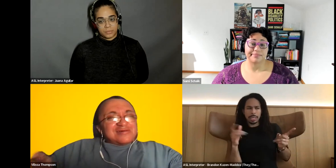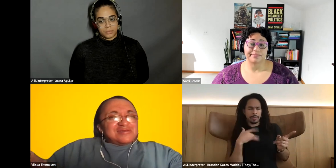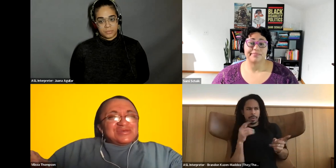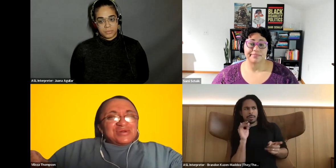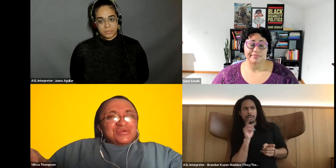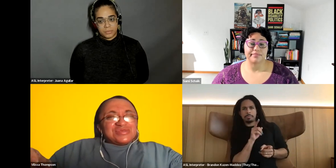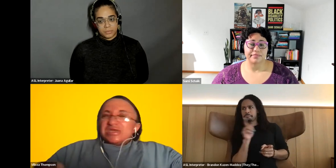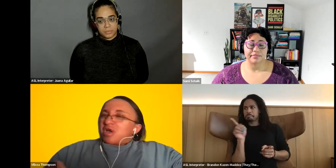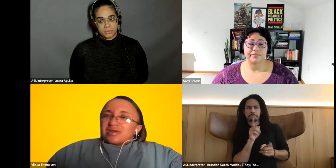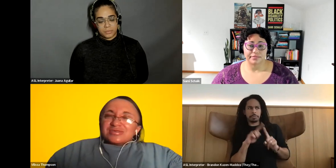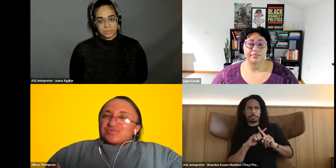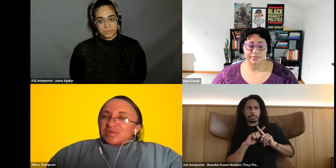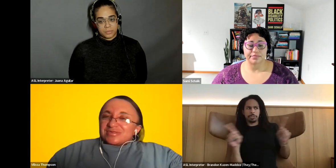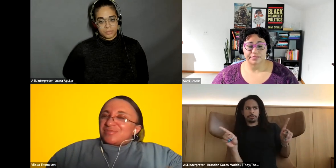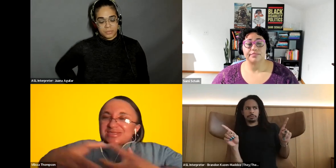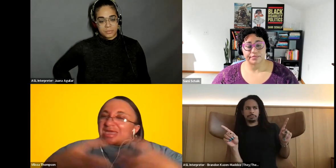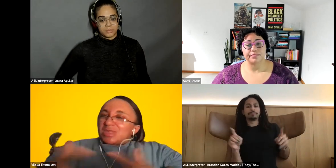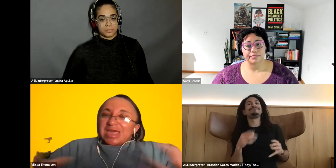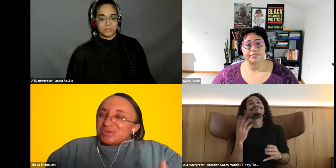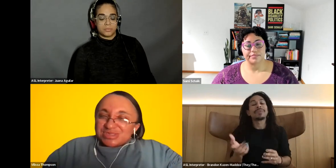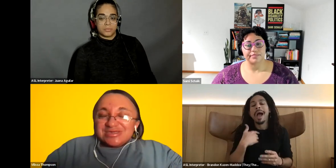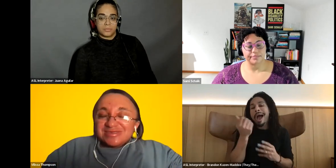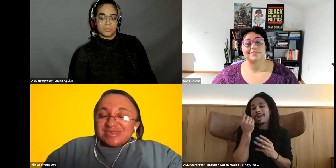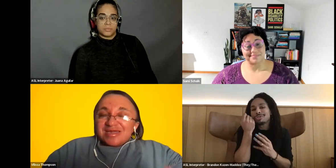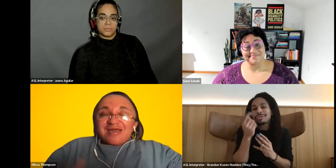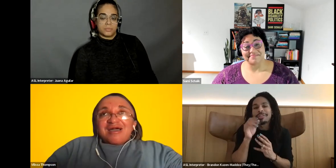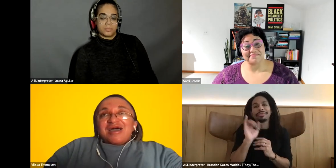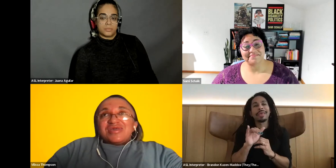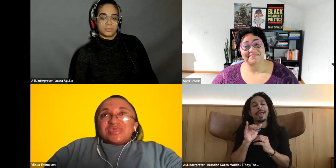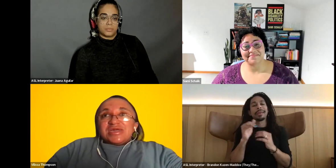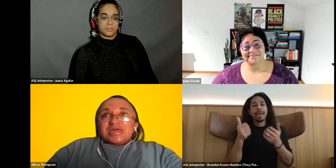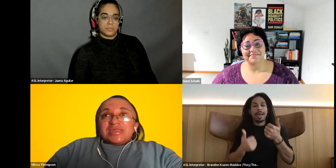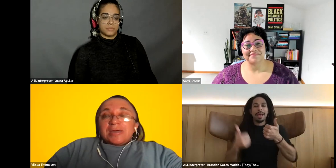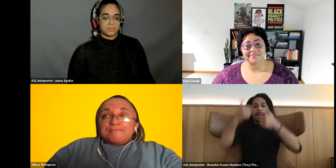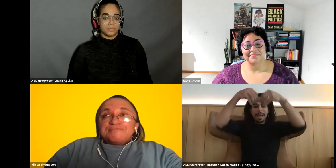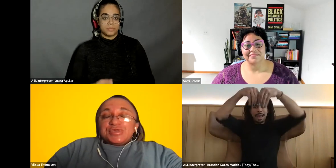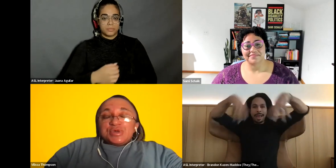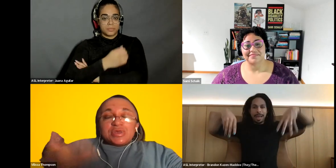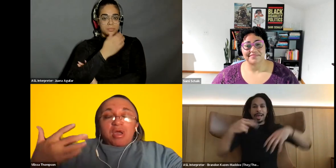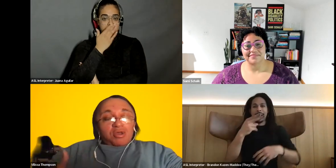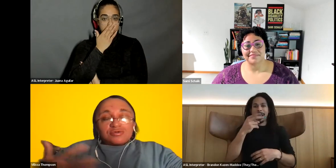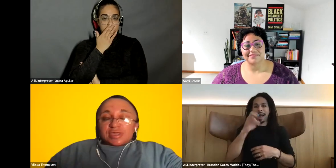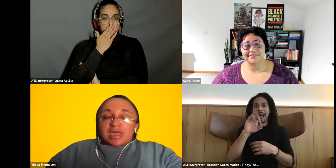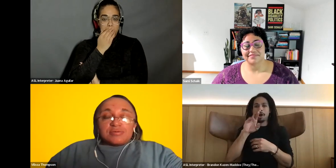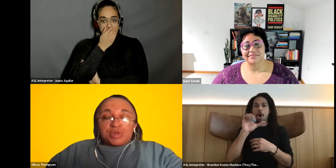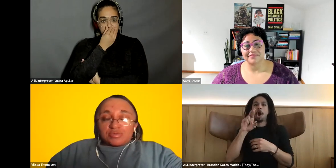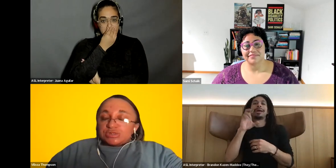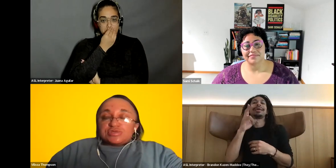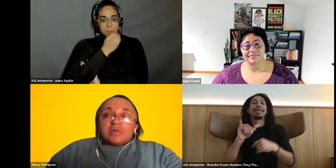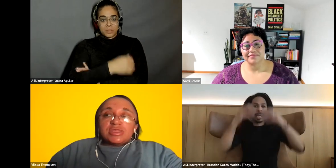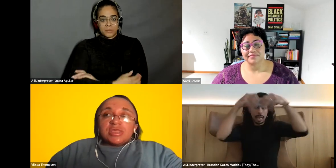Vilissa Thompson: You know the hierarchy of disability. But then have a language then, and then you know an article that I publish this month.